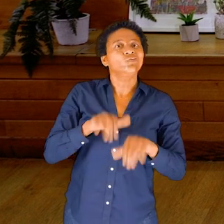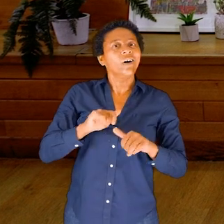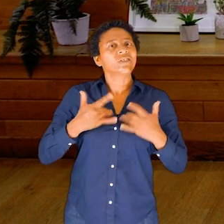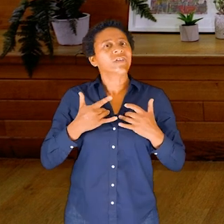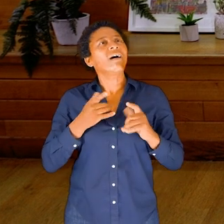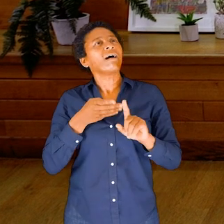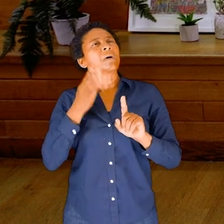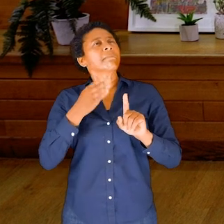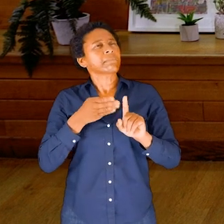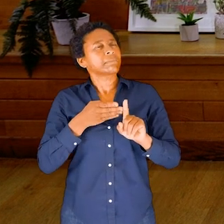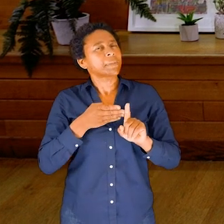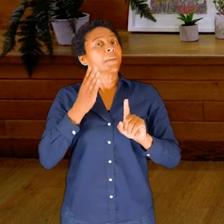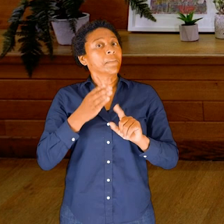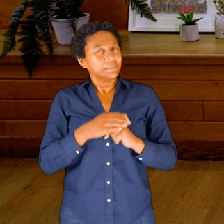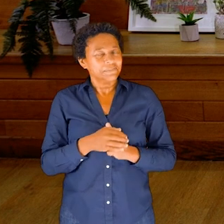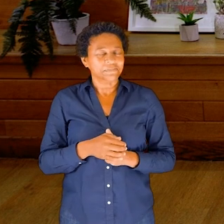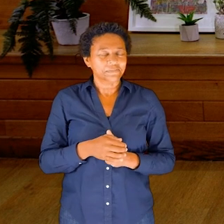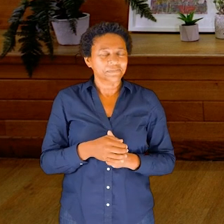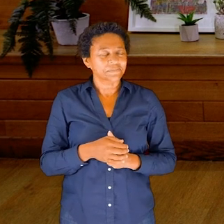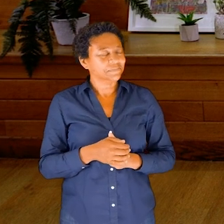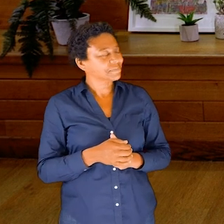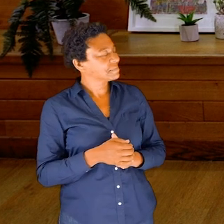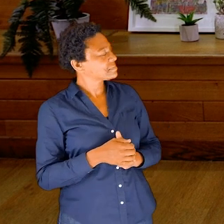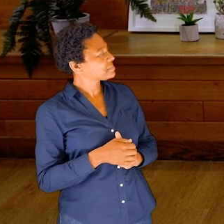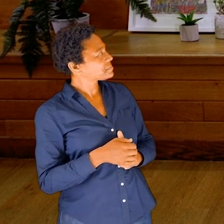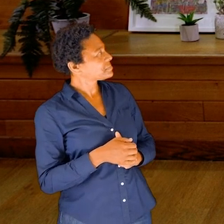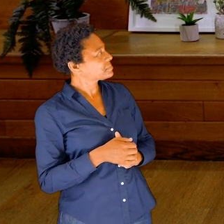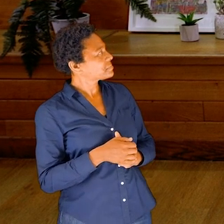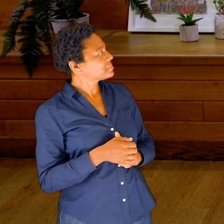[swallows water] And as this water down— comes down, it touches